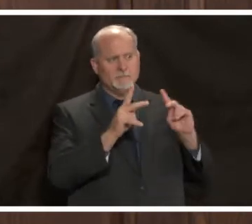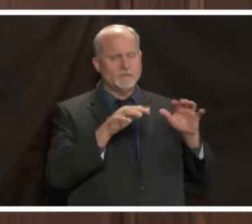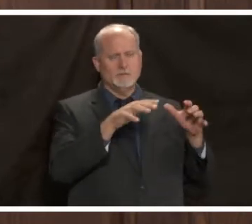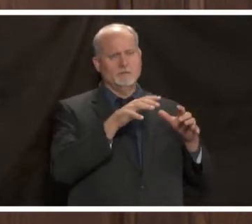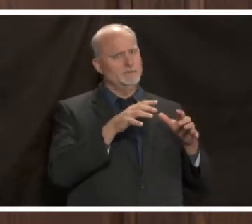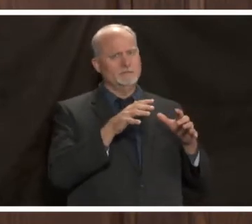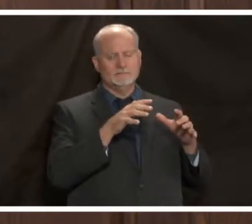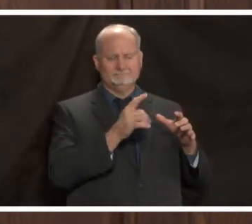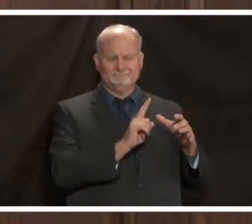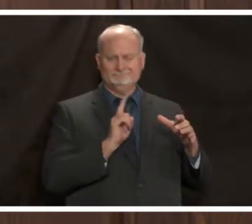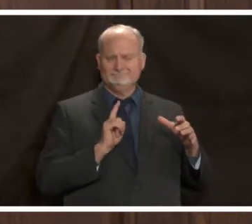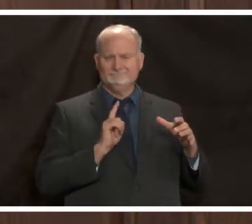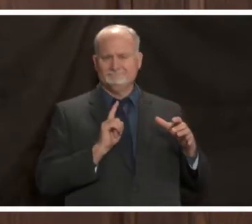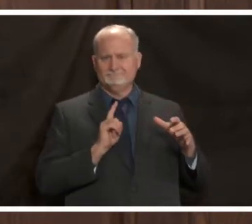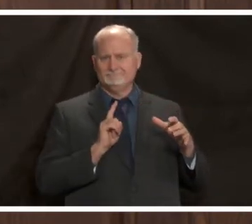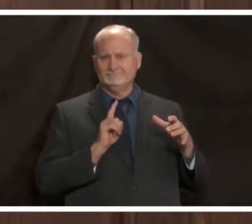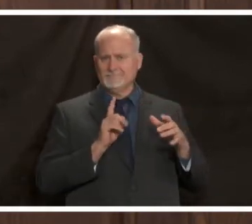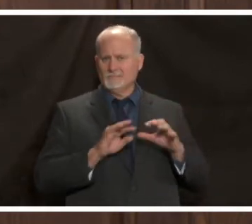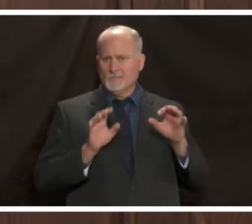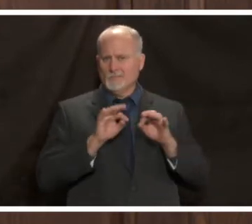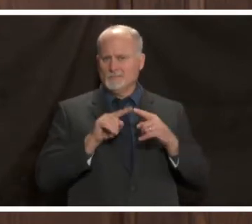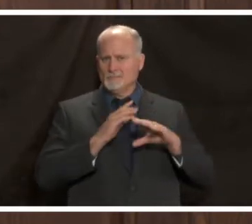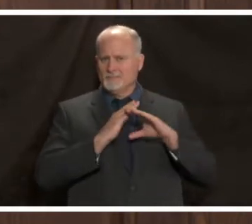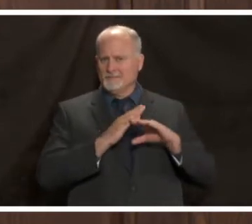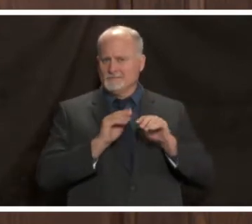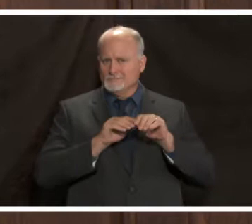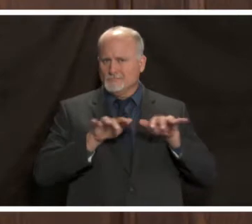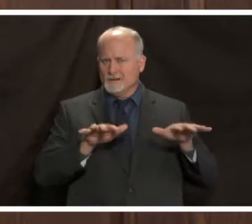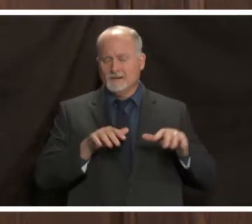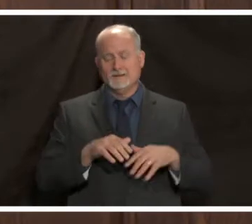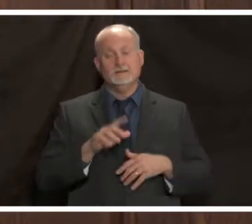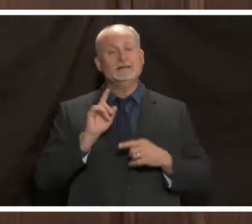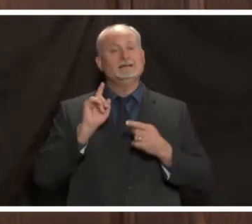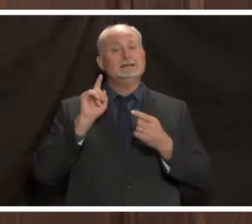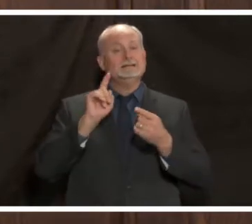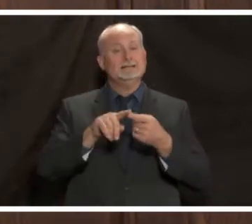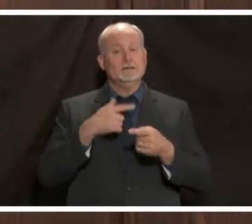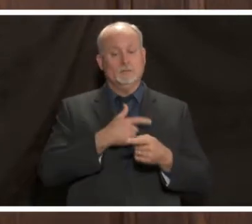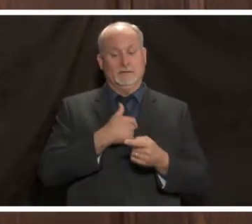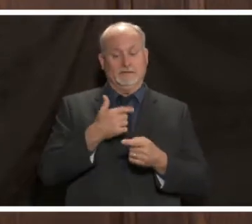until we get to where we are able to vaccinate most of the population